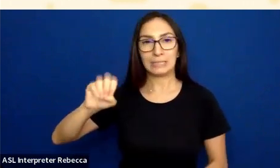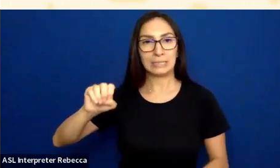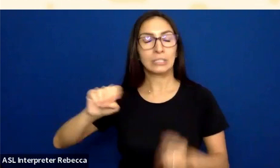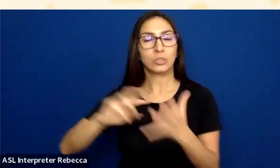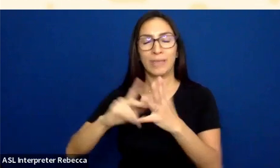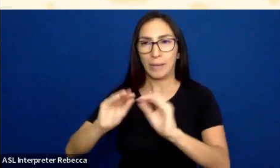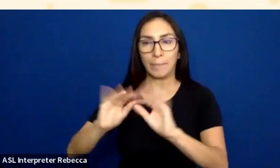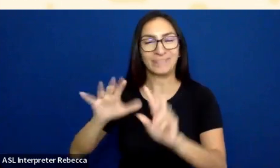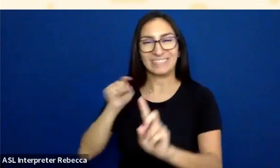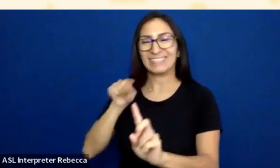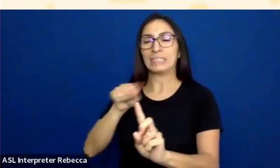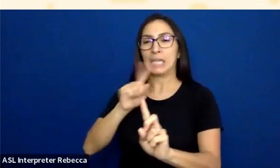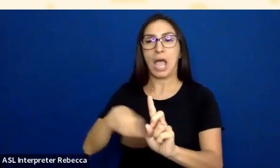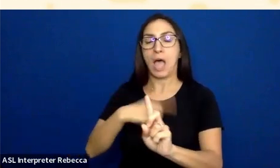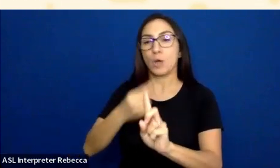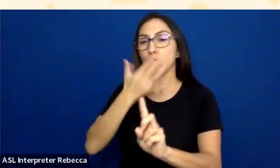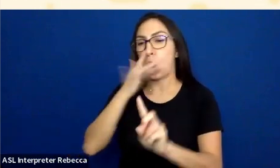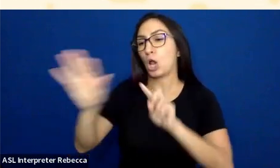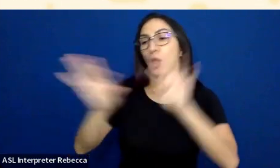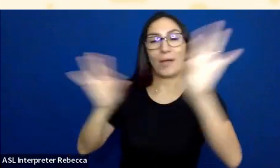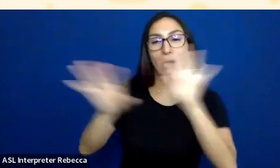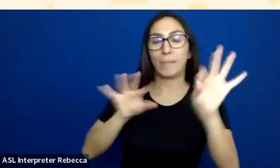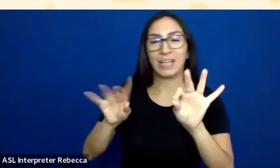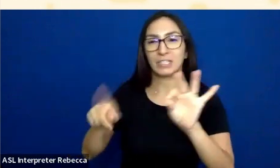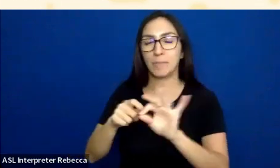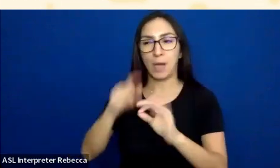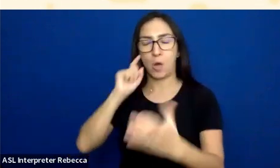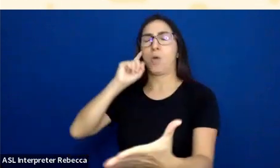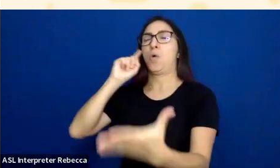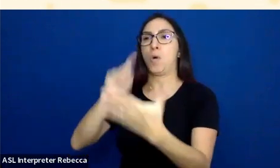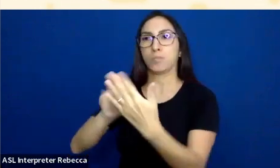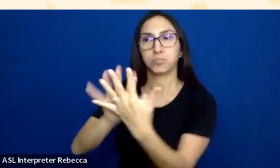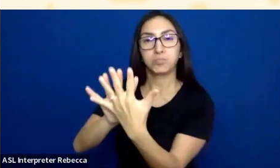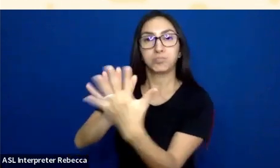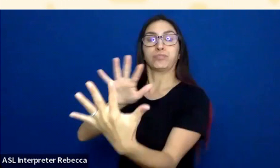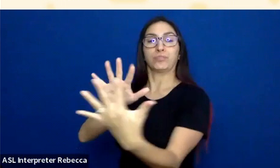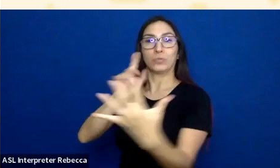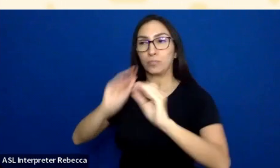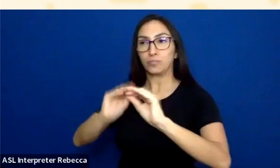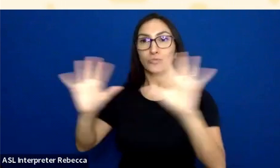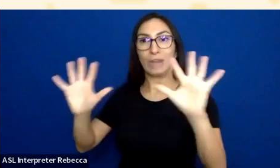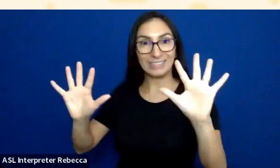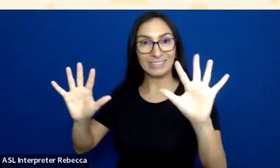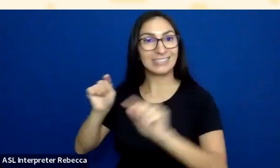it's about the brightness difference between these colors. The full term that's used in these guidelines